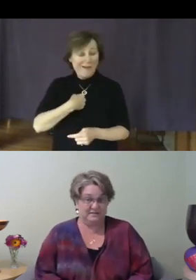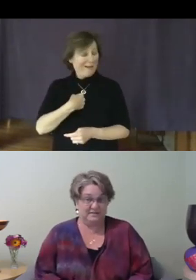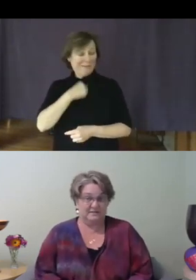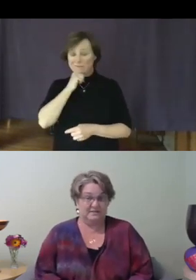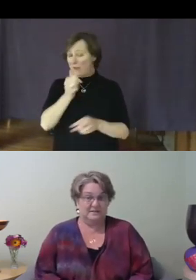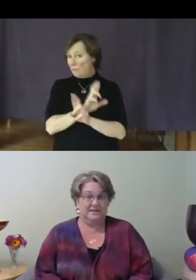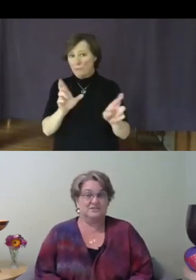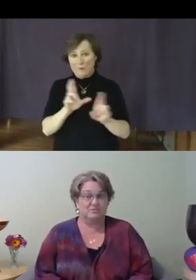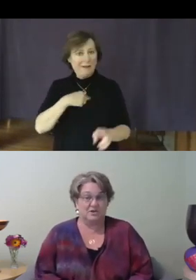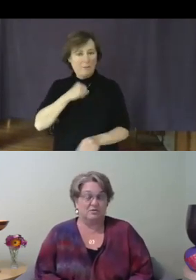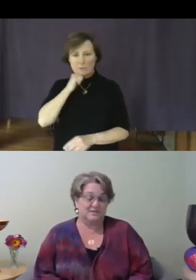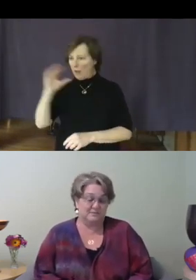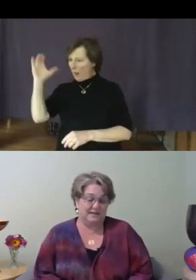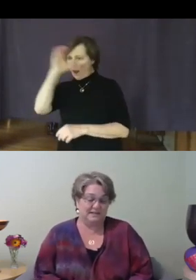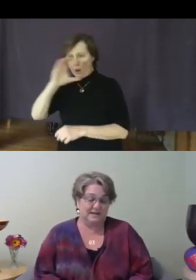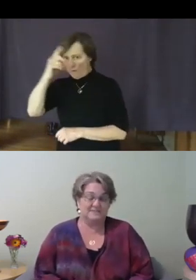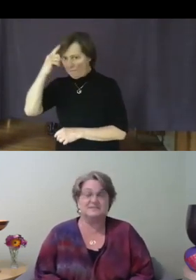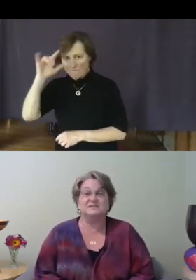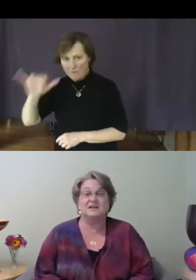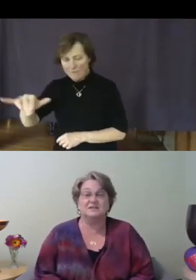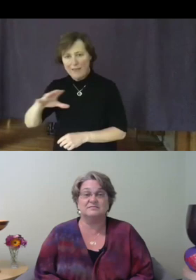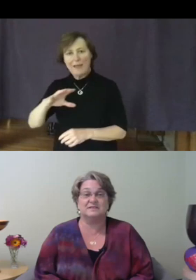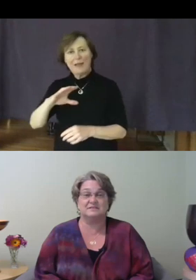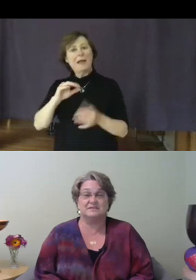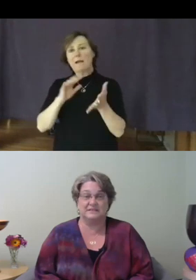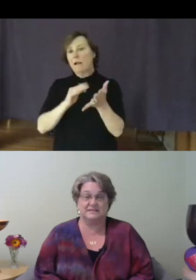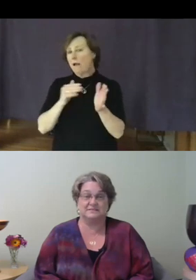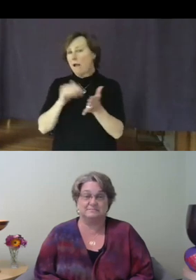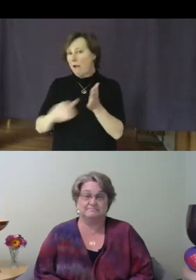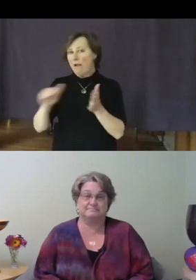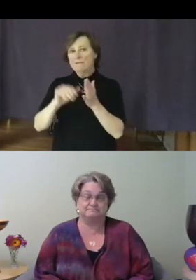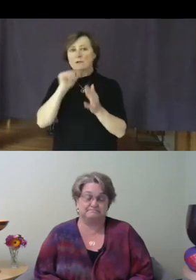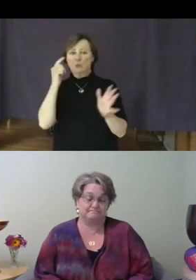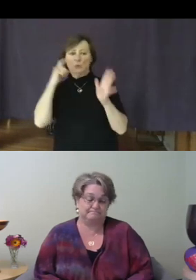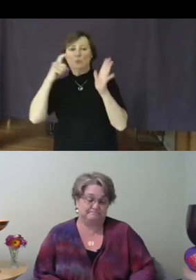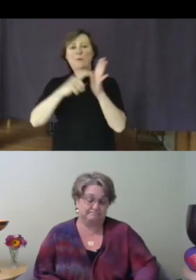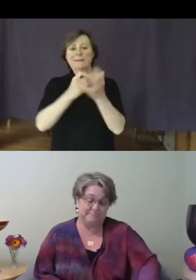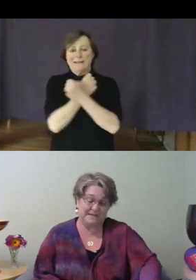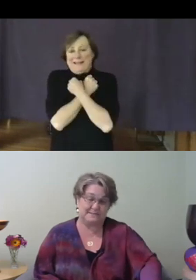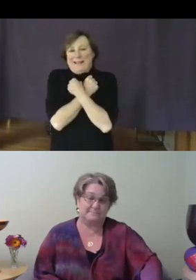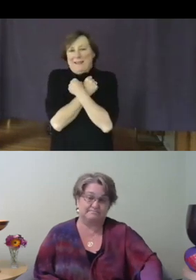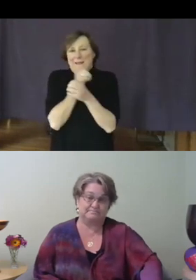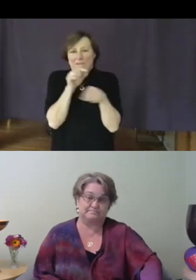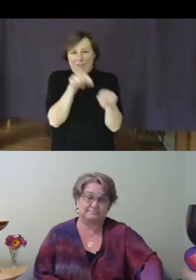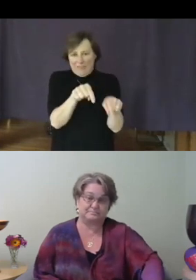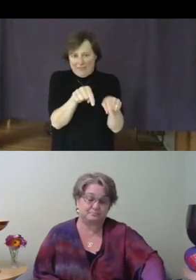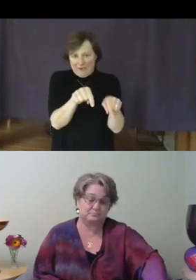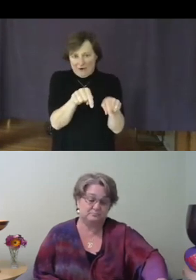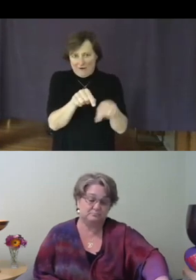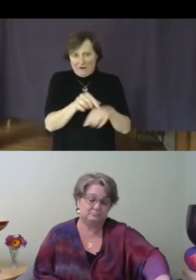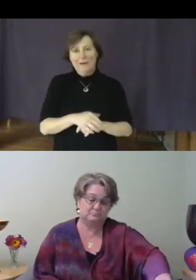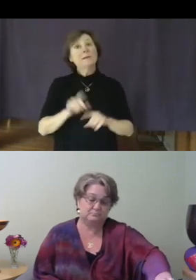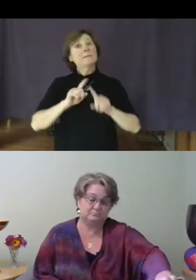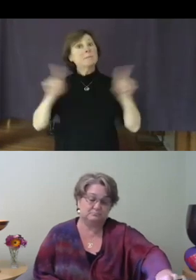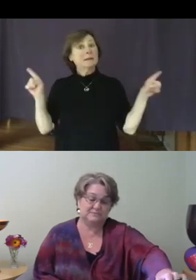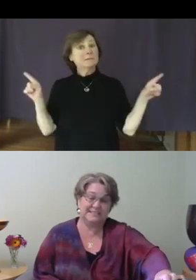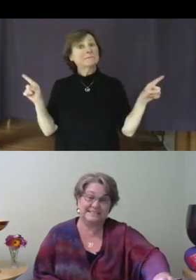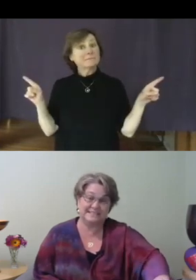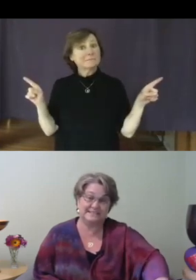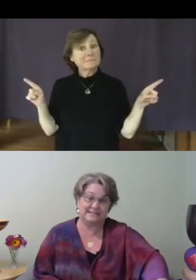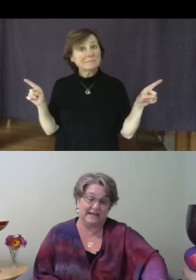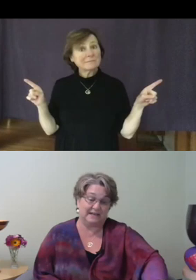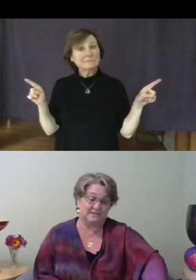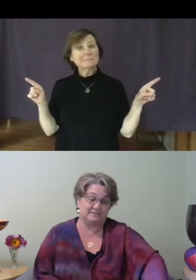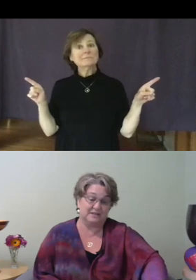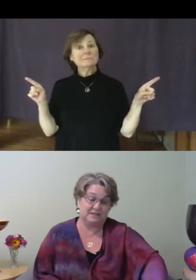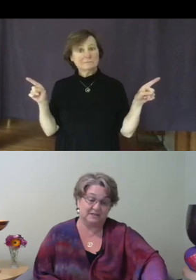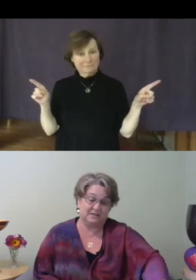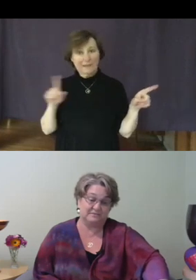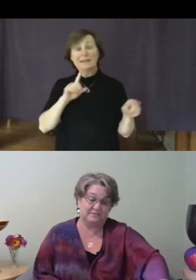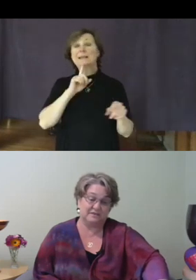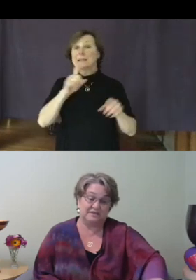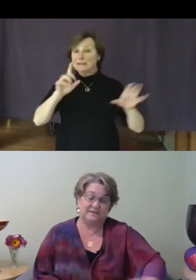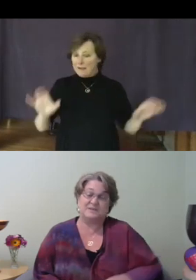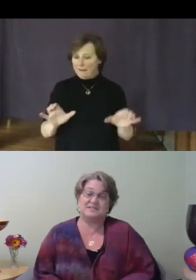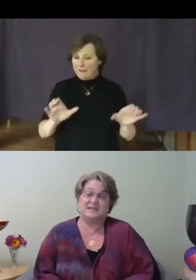don't always recognize the love in it. But it is an act of love that we stay at